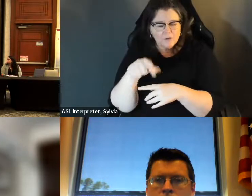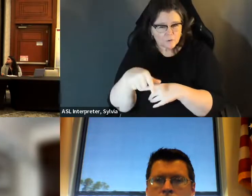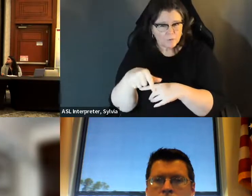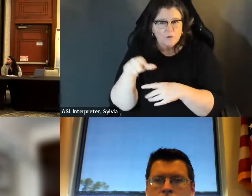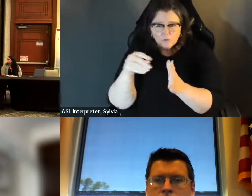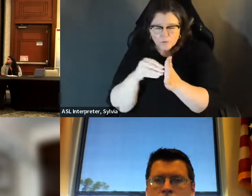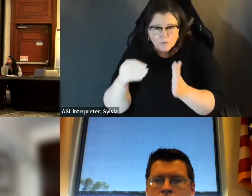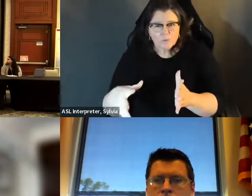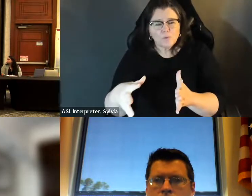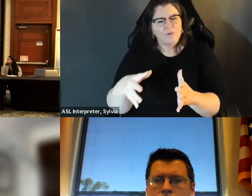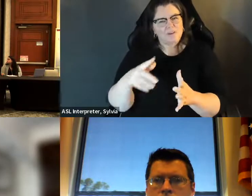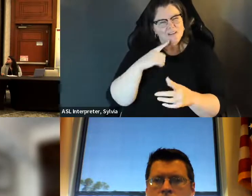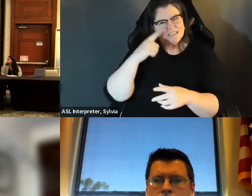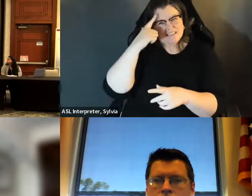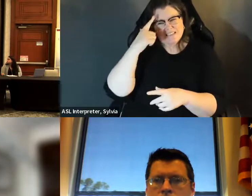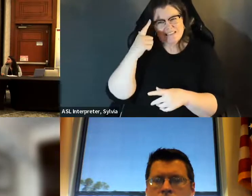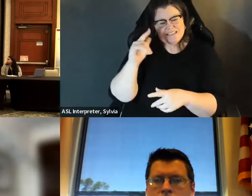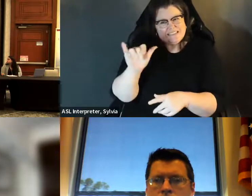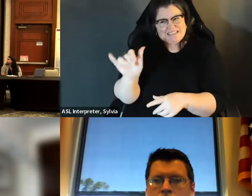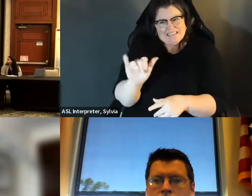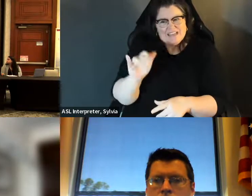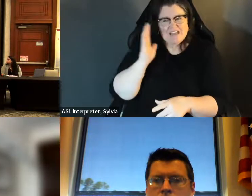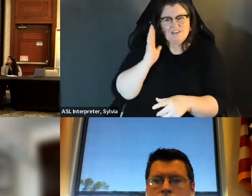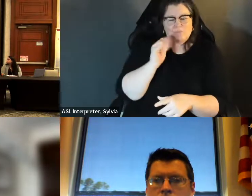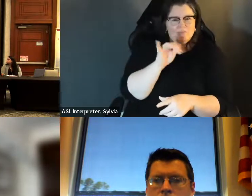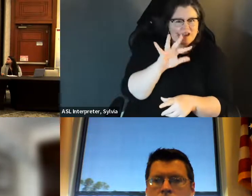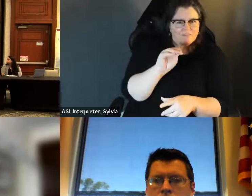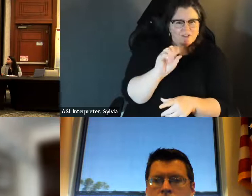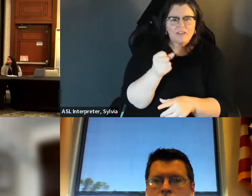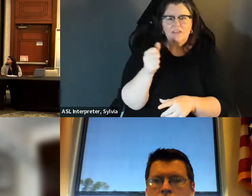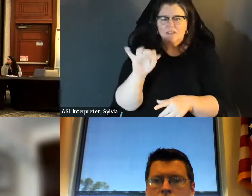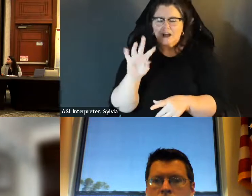on LGBT students and honest conversations about racism are